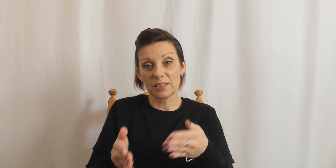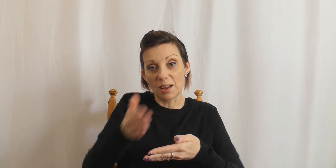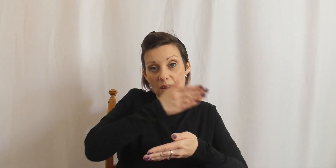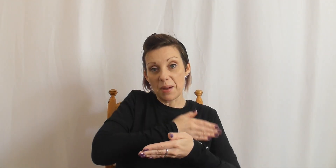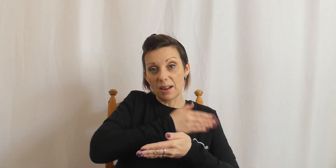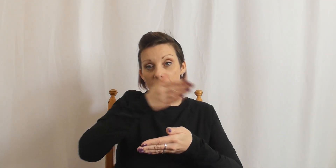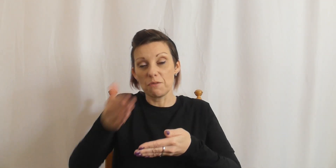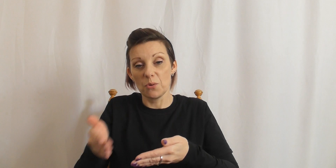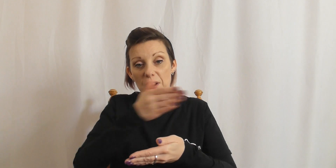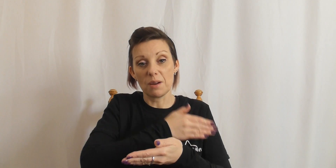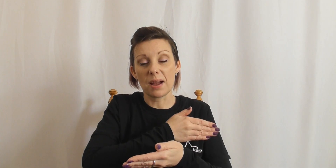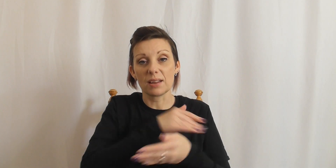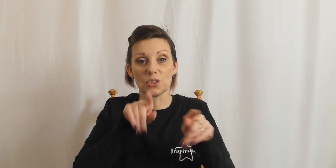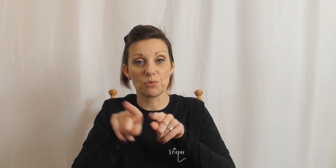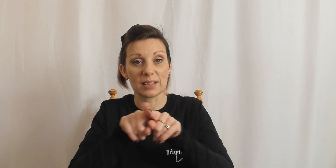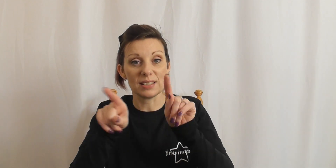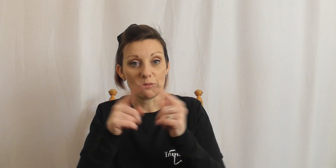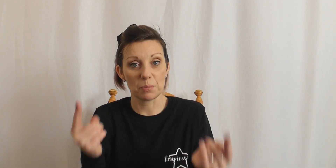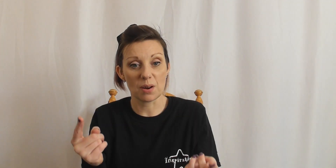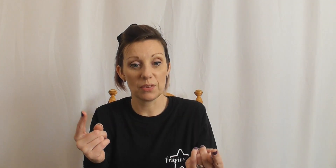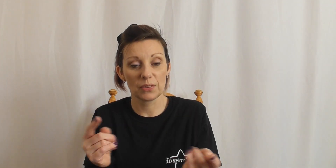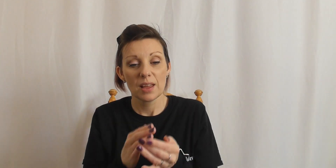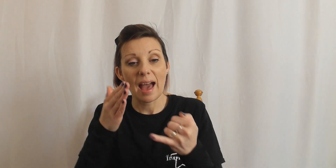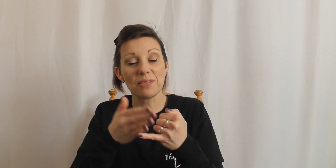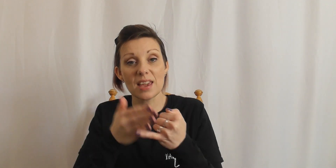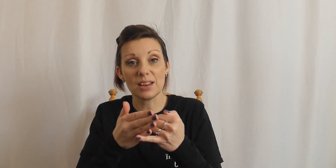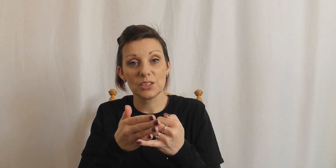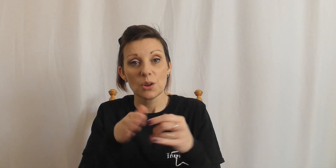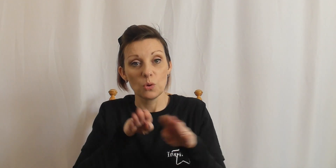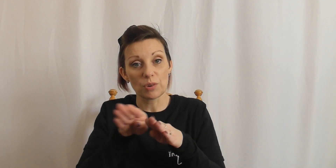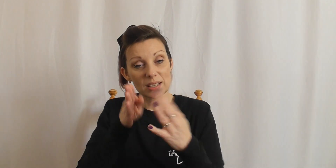and go back and go forward and go back and just practice different parts. At the end we'll practice